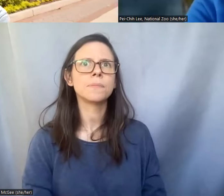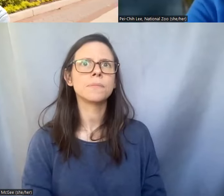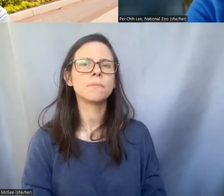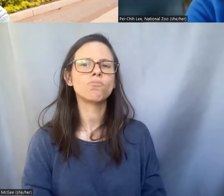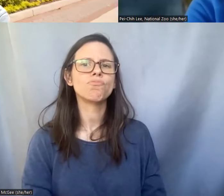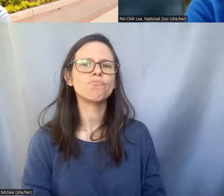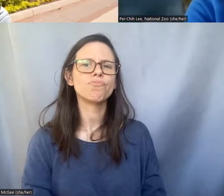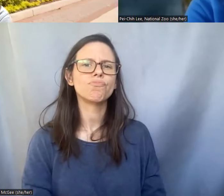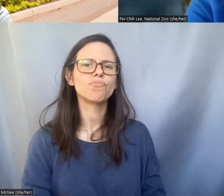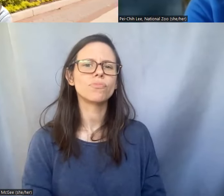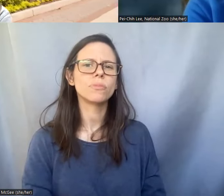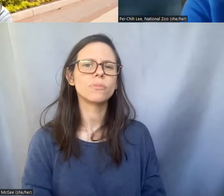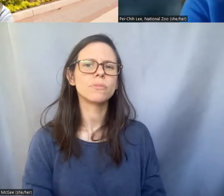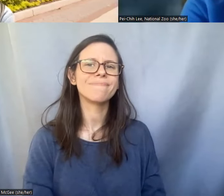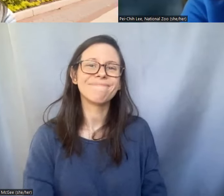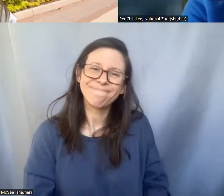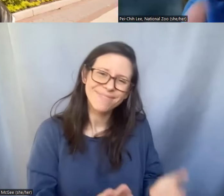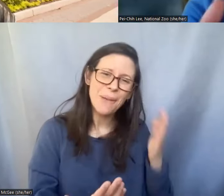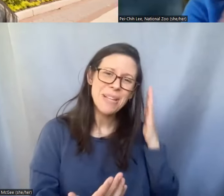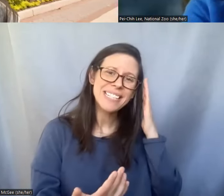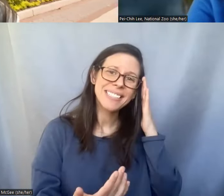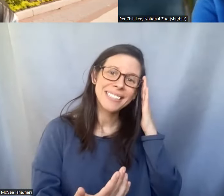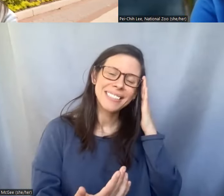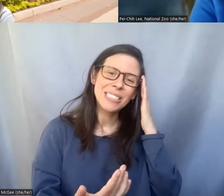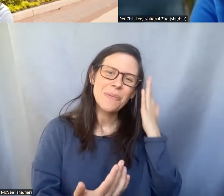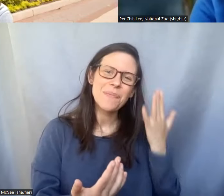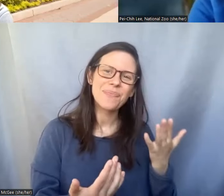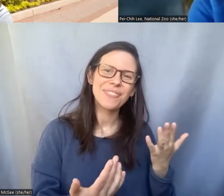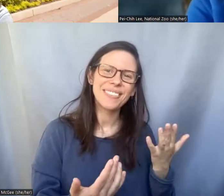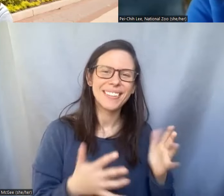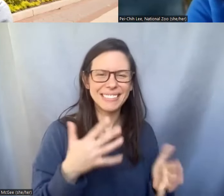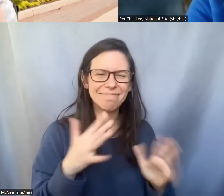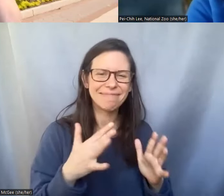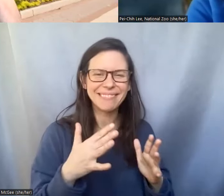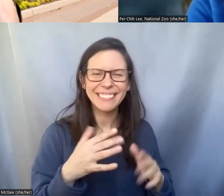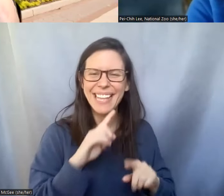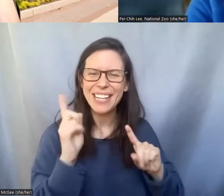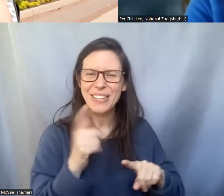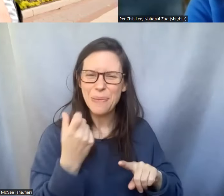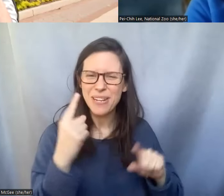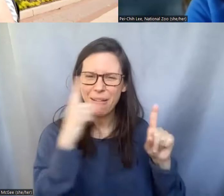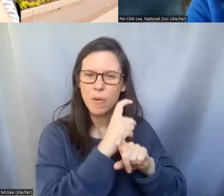answer gonna be very complicated but if I try to keep it simple is that scientists are actually